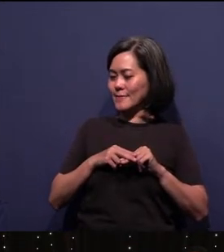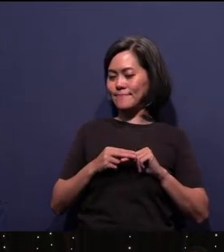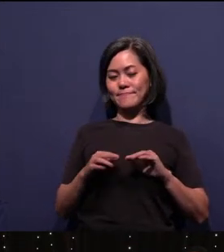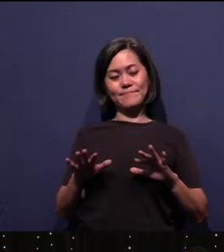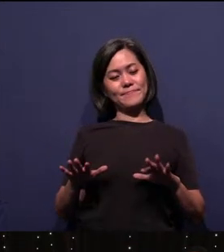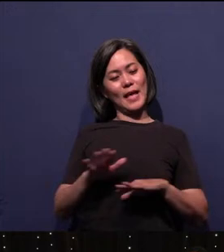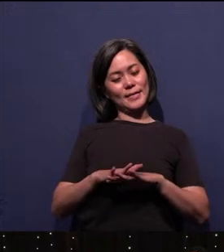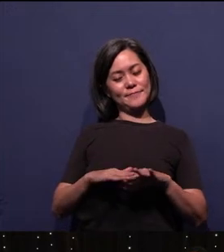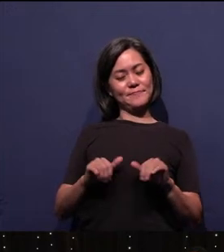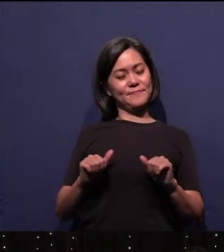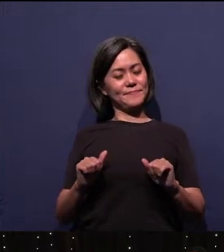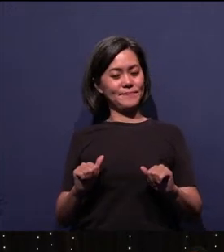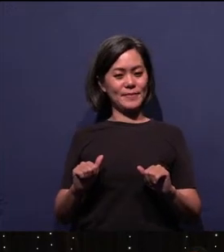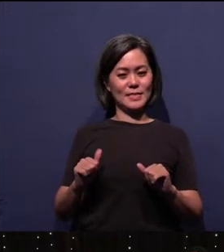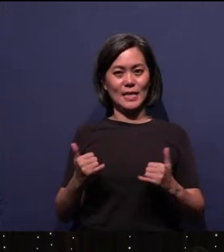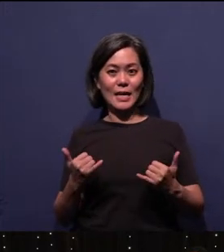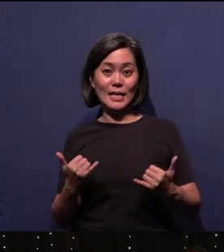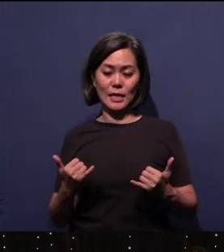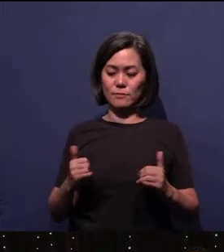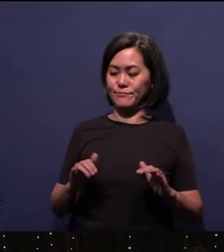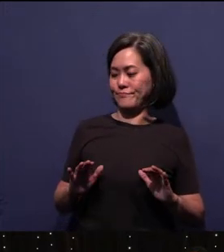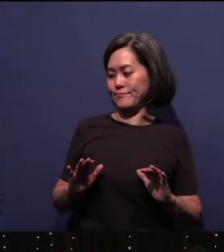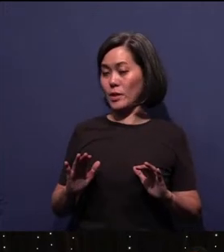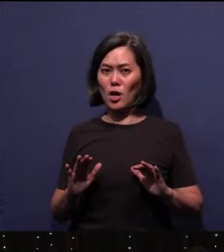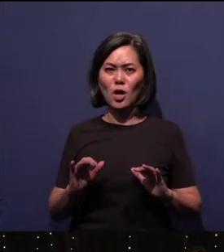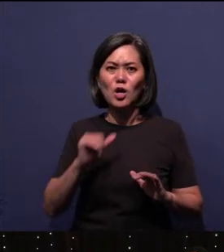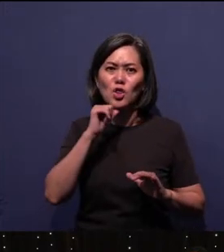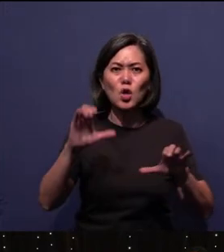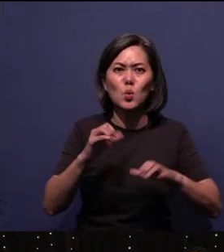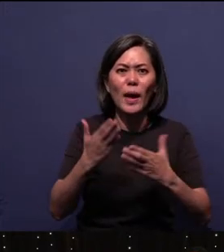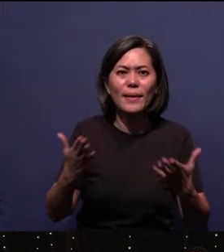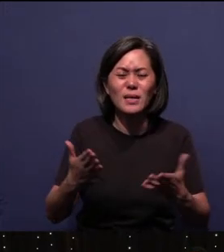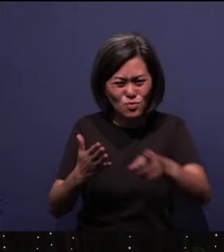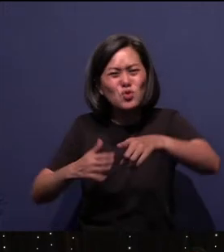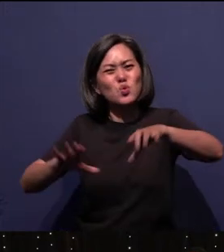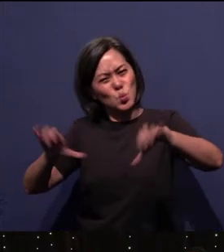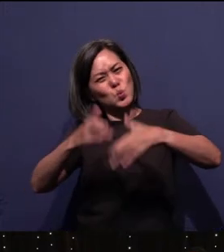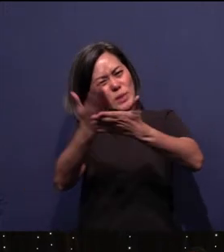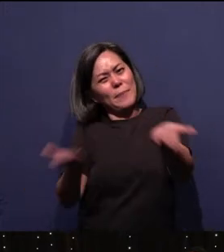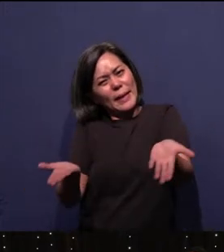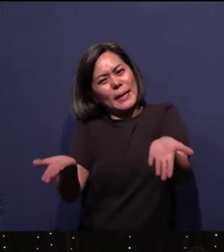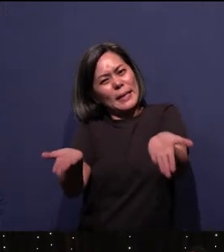The seat is now worn out already. Not doing anything. Please do something. Can you come and serve the Lord?